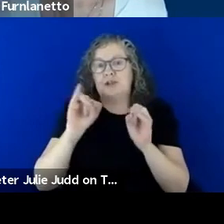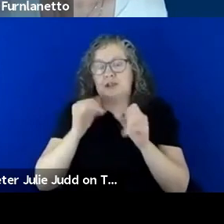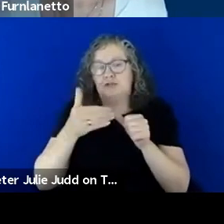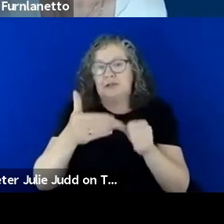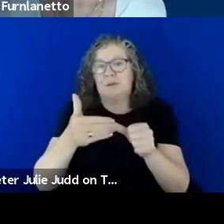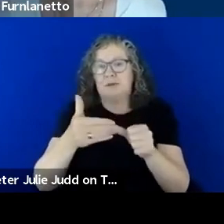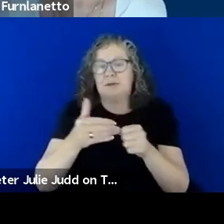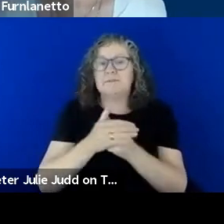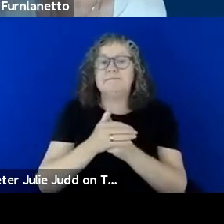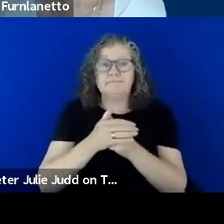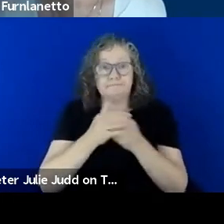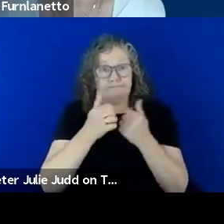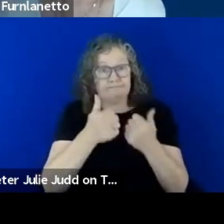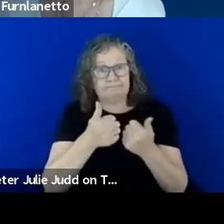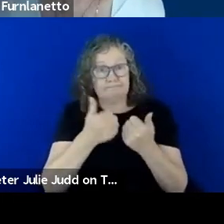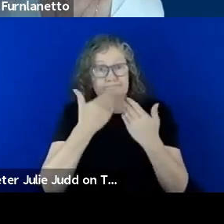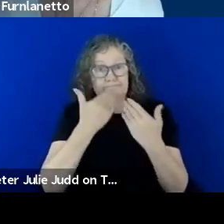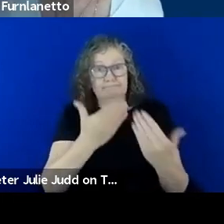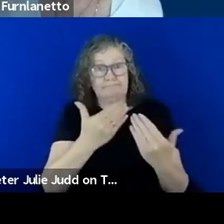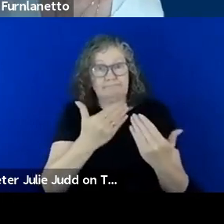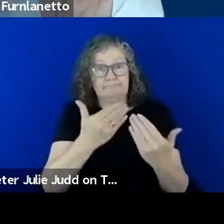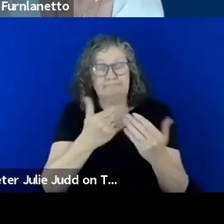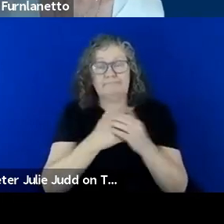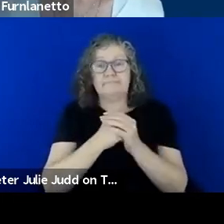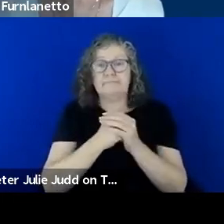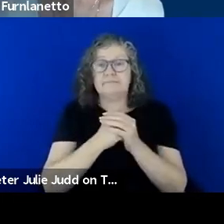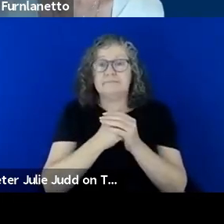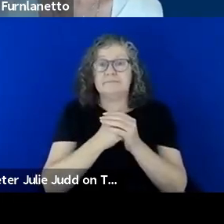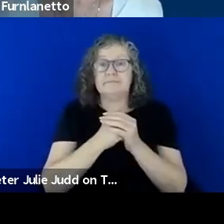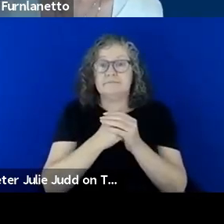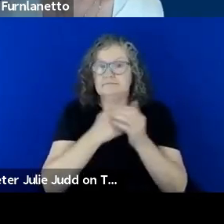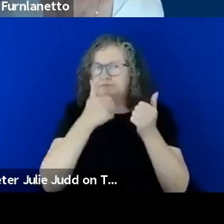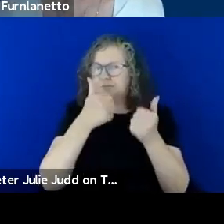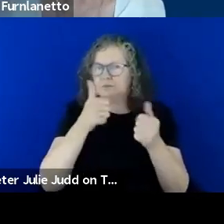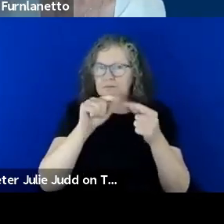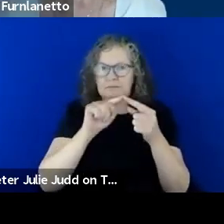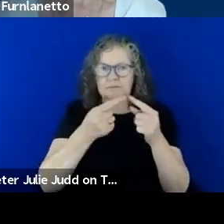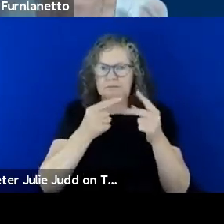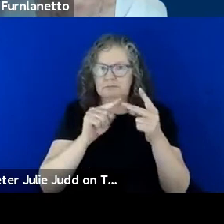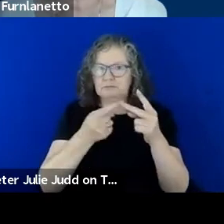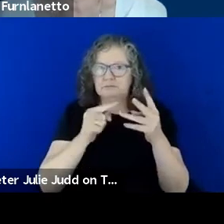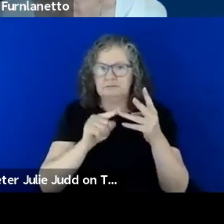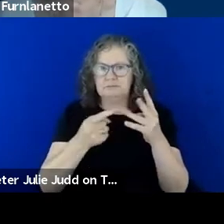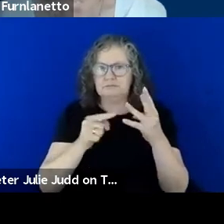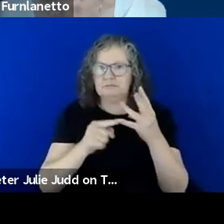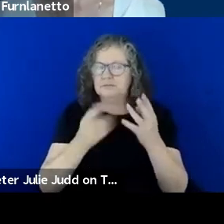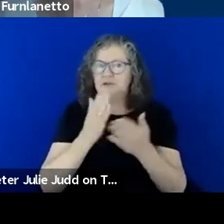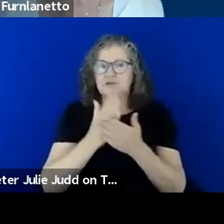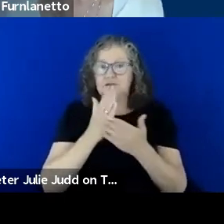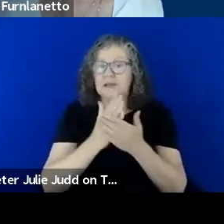thank you some just some really valid points and again this is just touching on the conversation